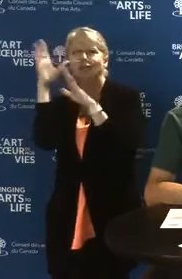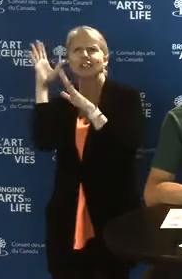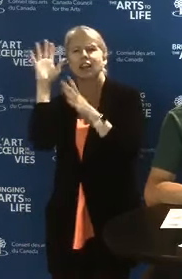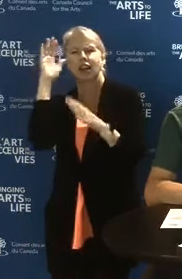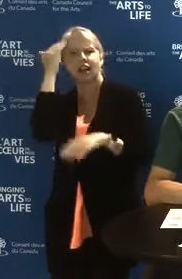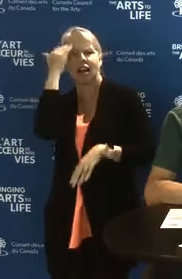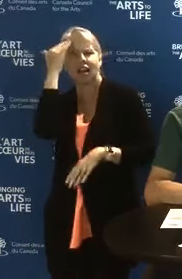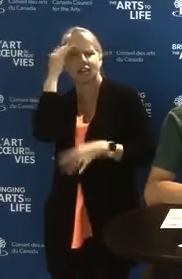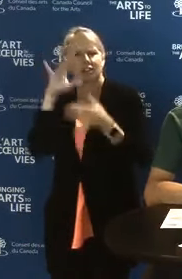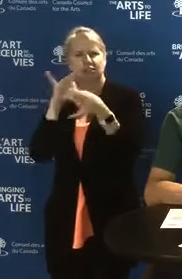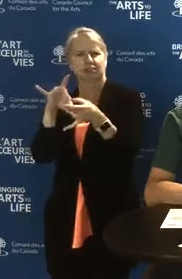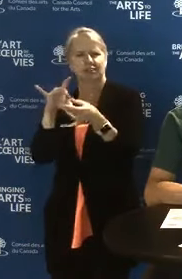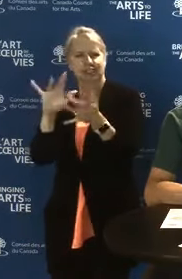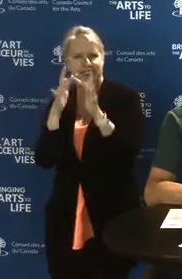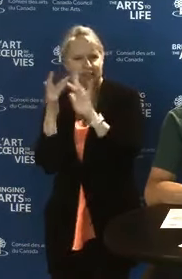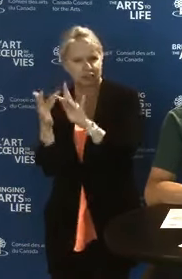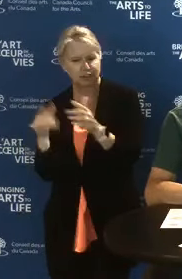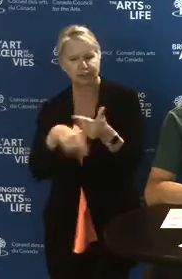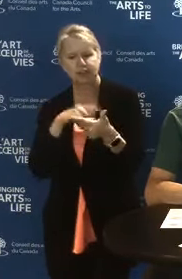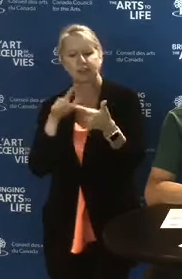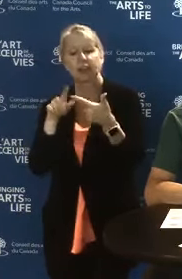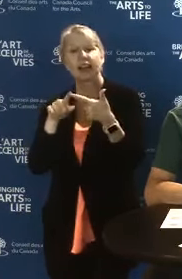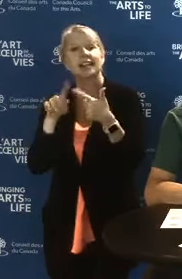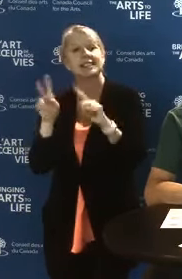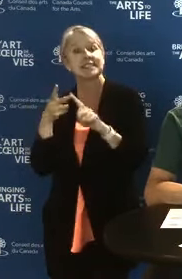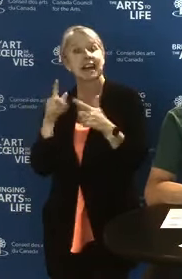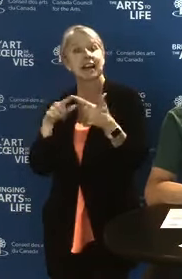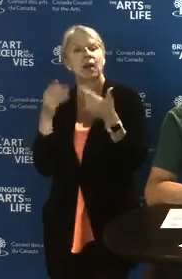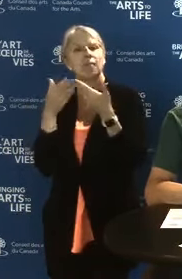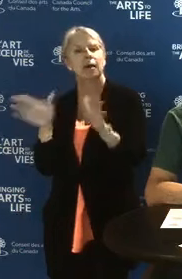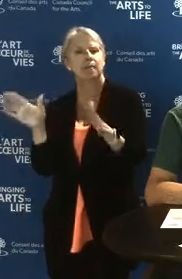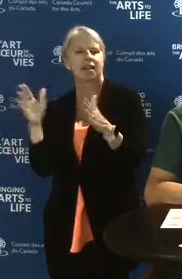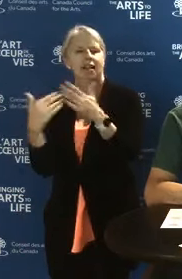The second one is public access to the arts and citizen engagement.